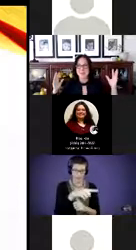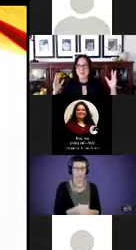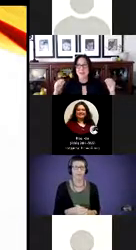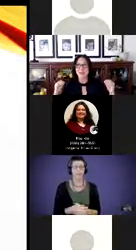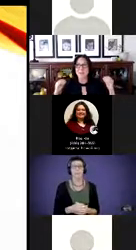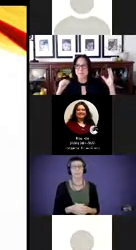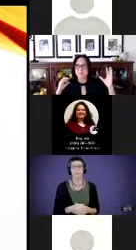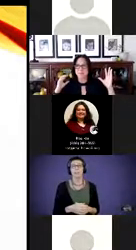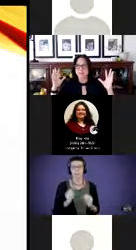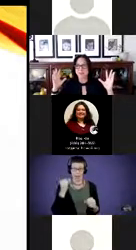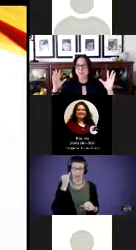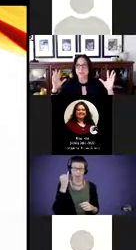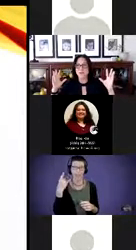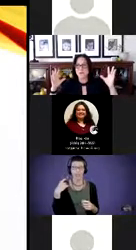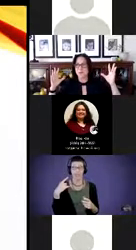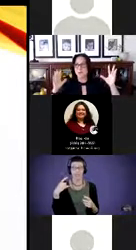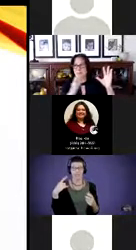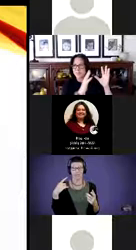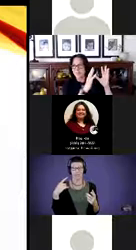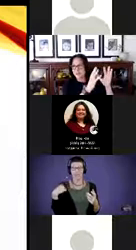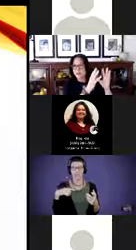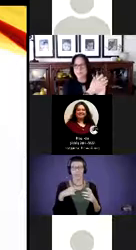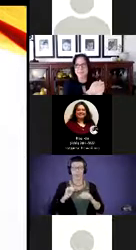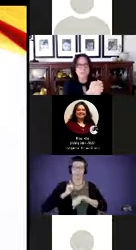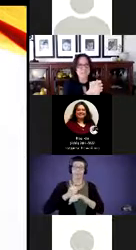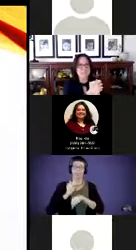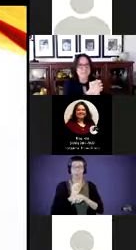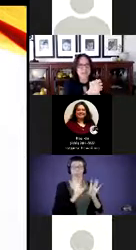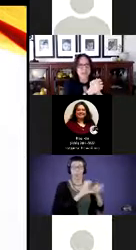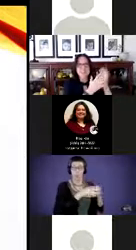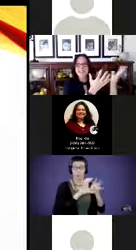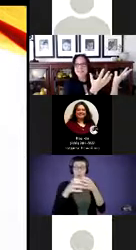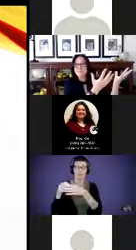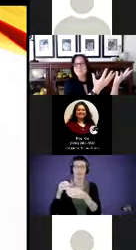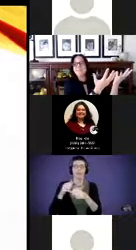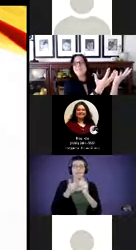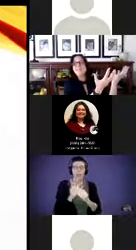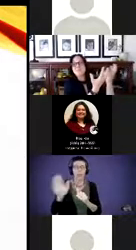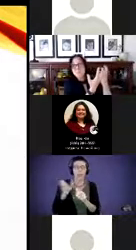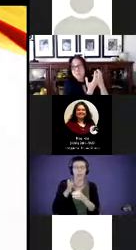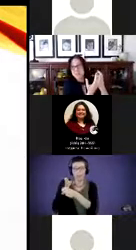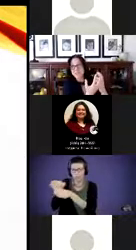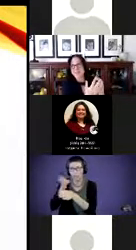imagine, we put them into work groups within their areas of expertise and the information that was